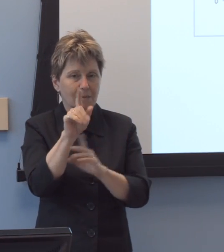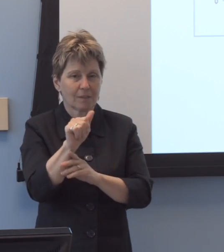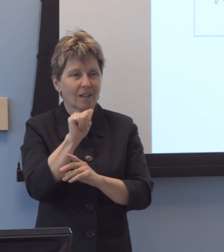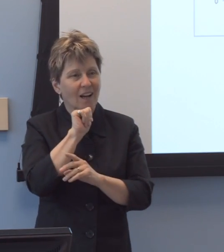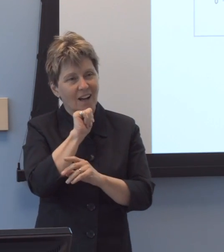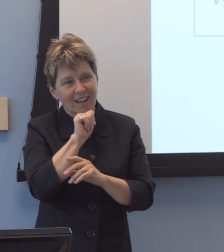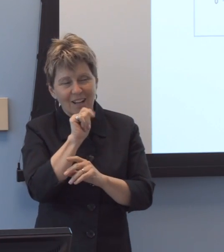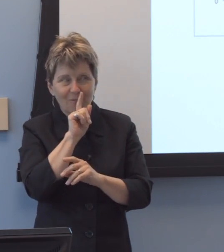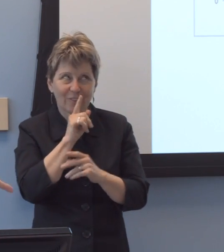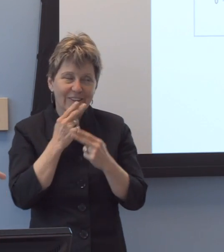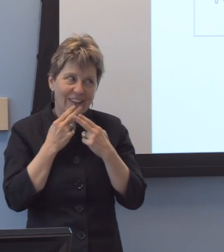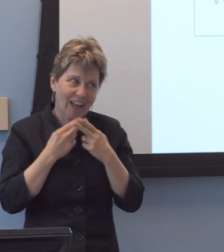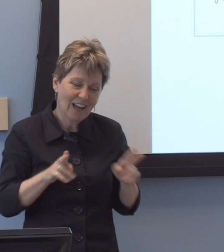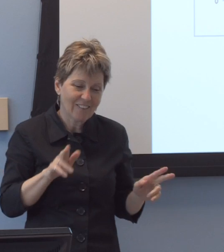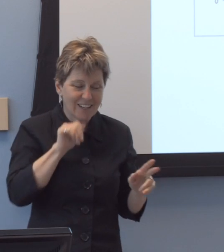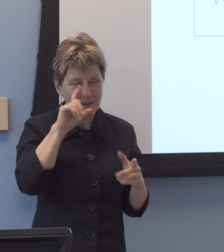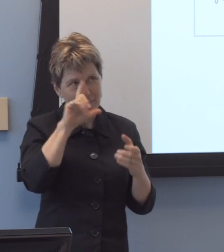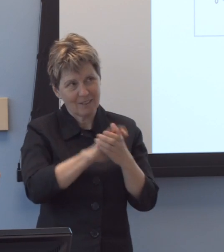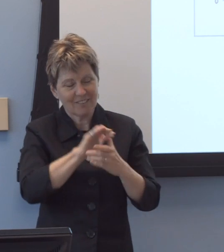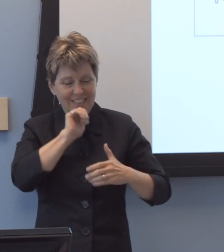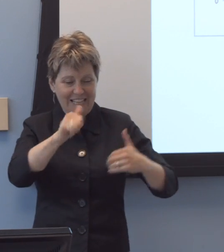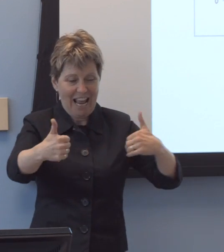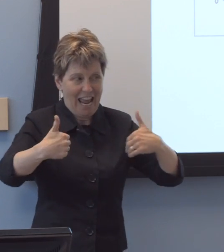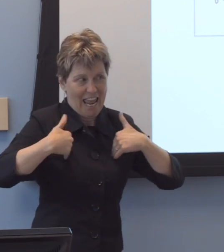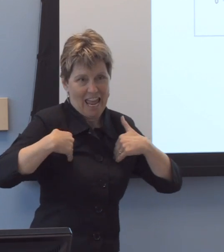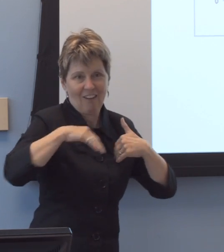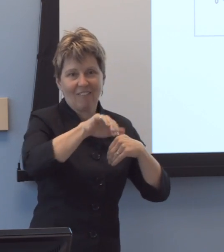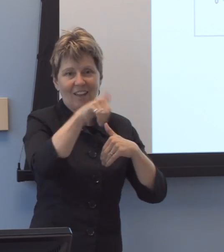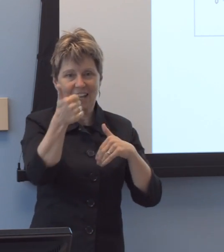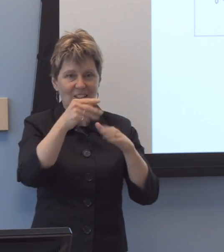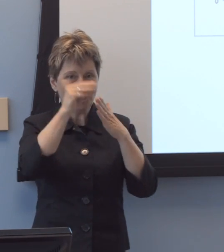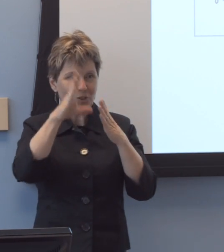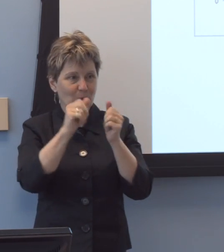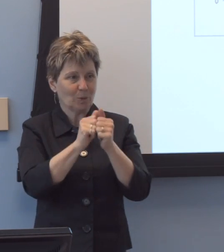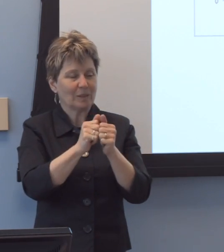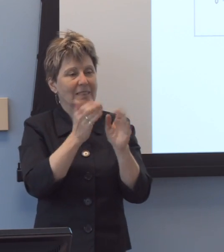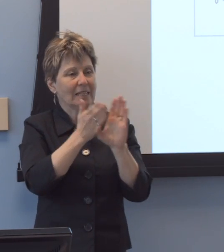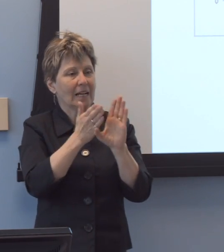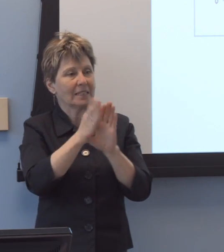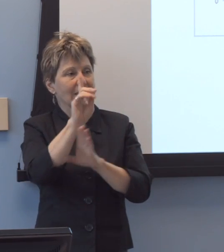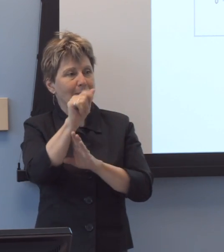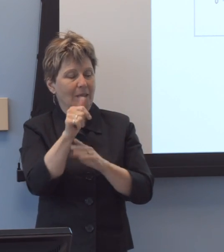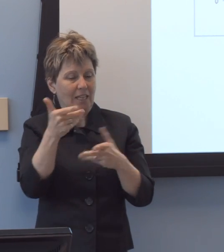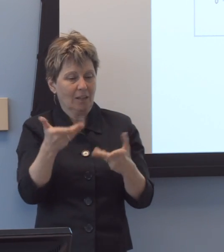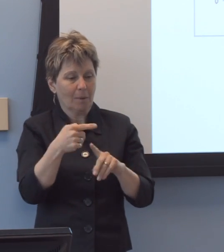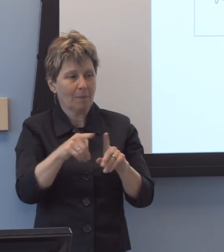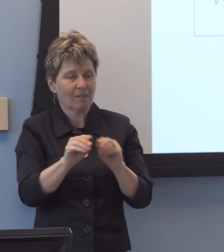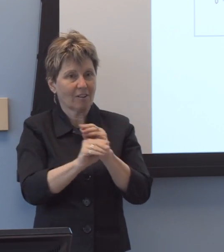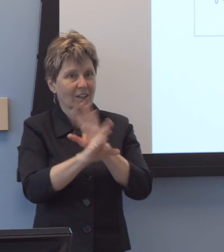we had no students with psychological disabilities at Illinois, but that it was clearly evident we weren't serving them.